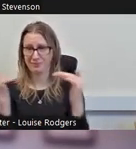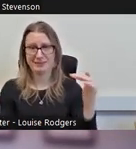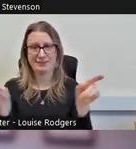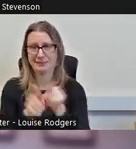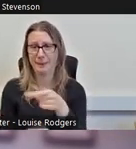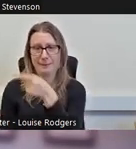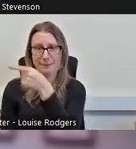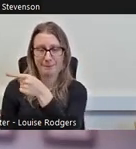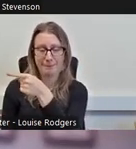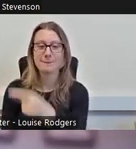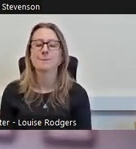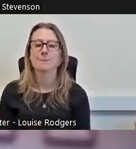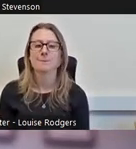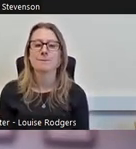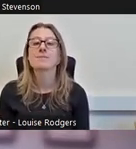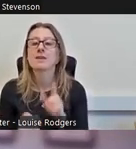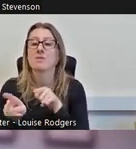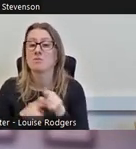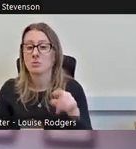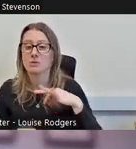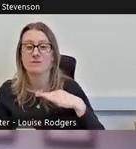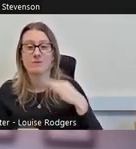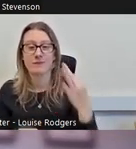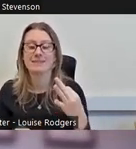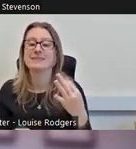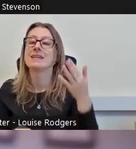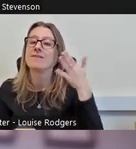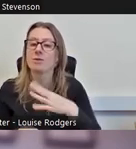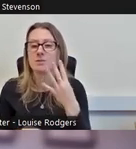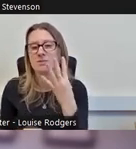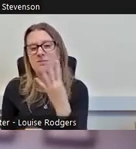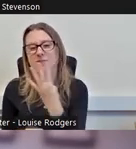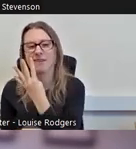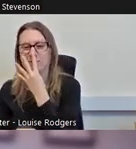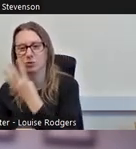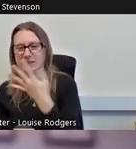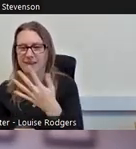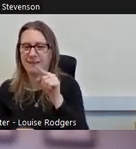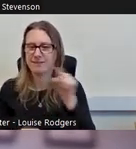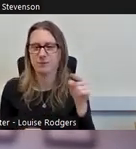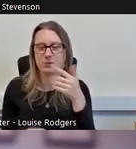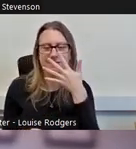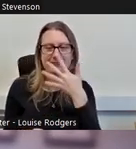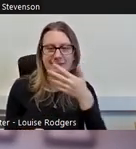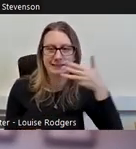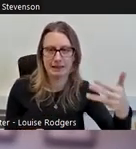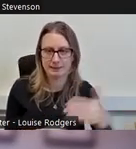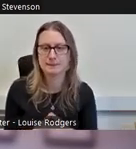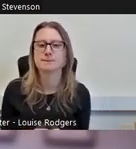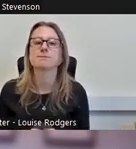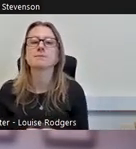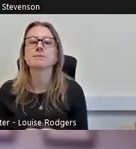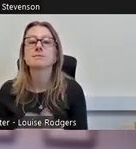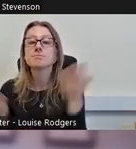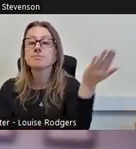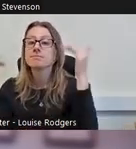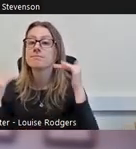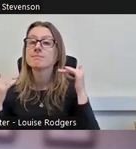most of your volunteers come from the 45 to 59 age group. For gender, in Scotland we see more female